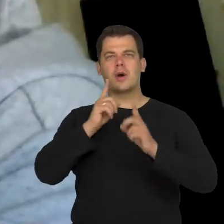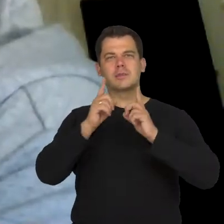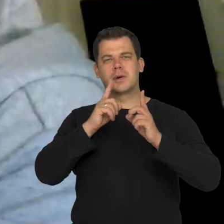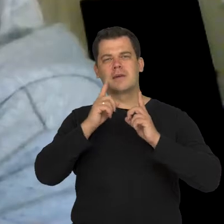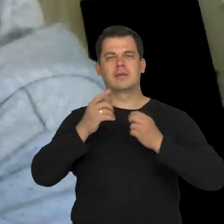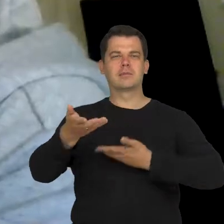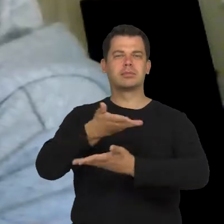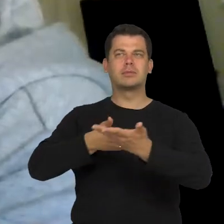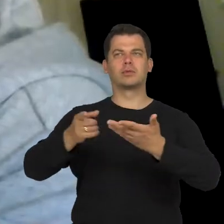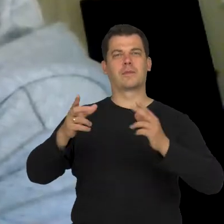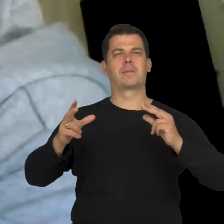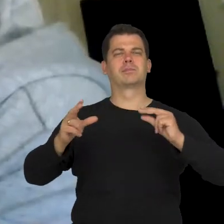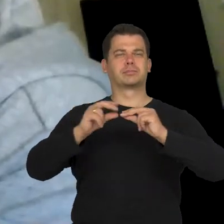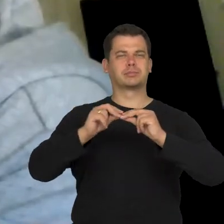because this is somehow connected with them.